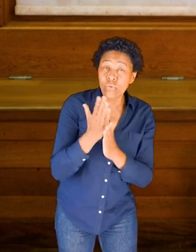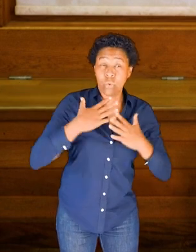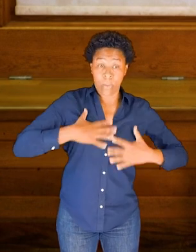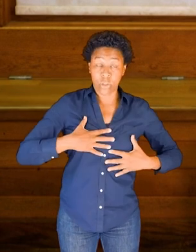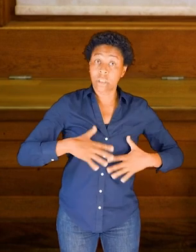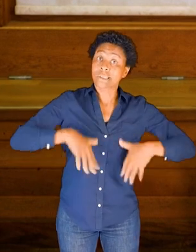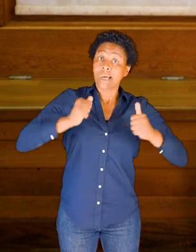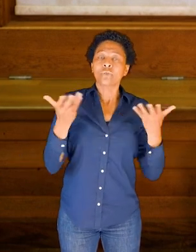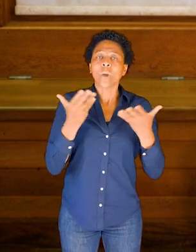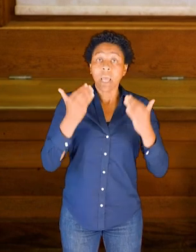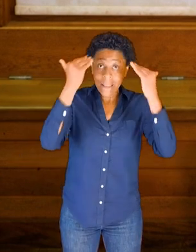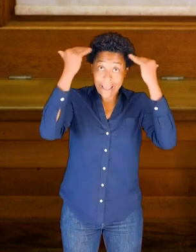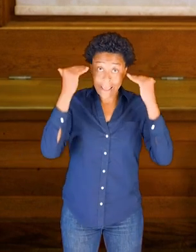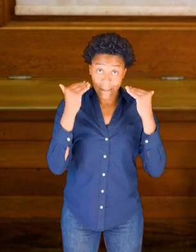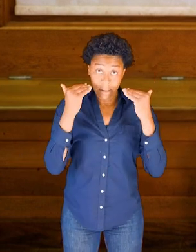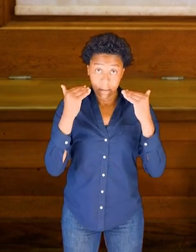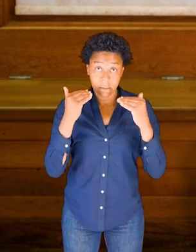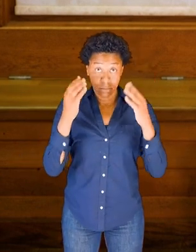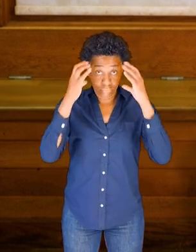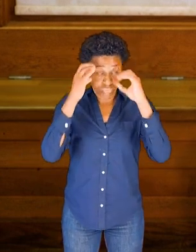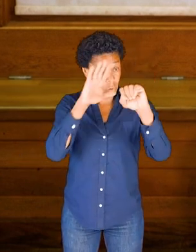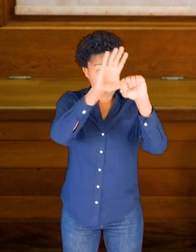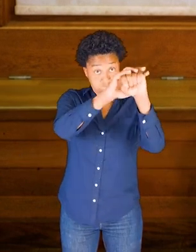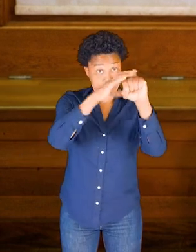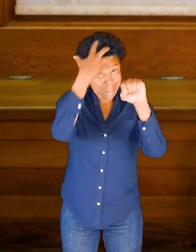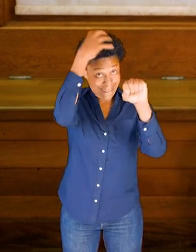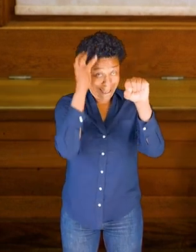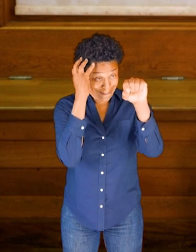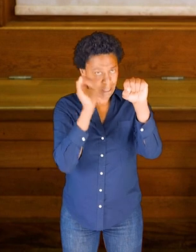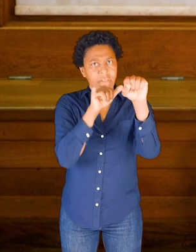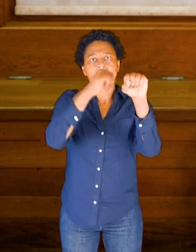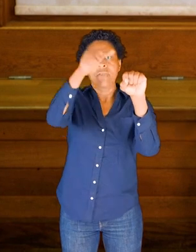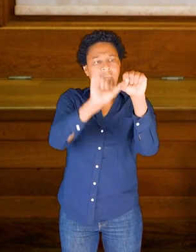starting at the head and moving down towards the pelvis.